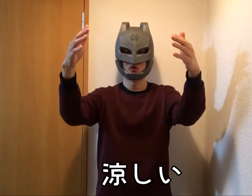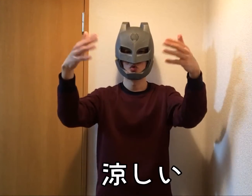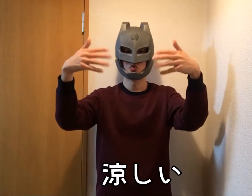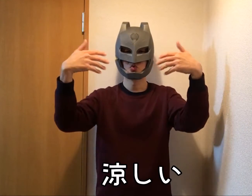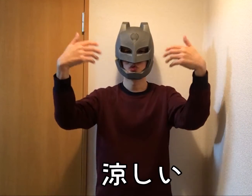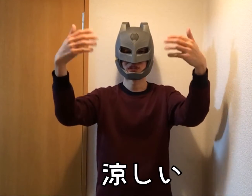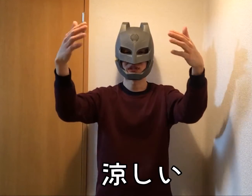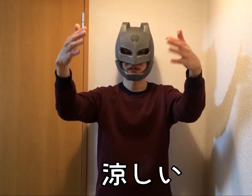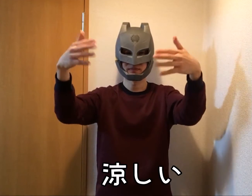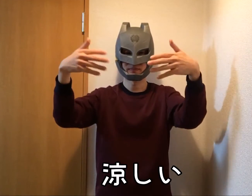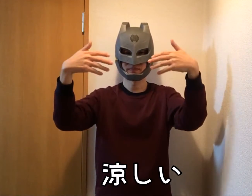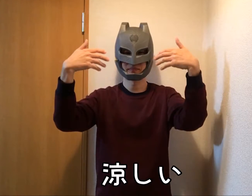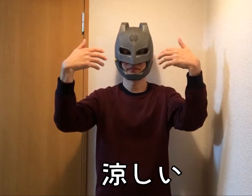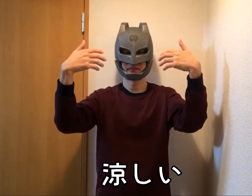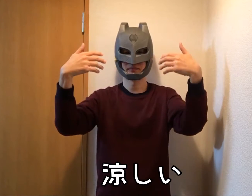Cool